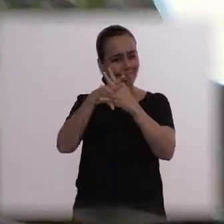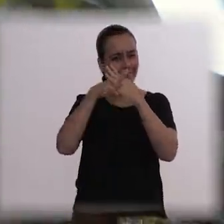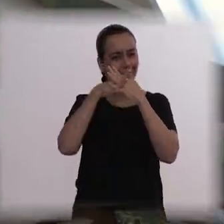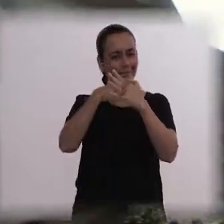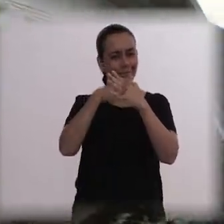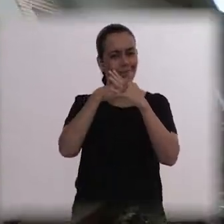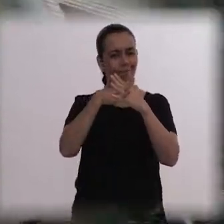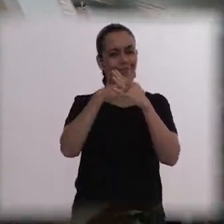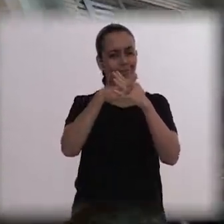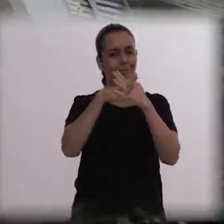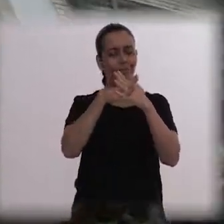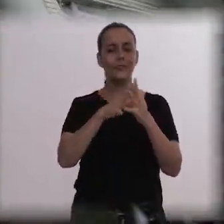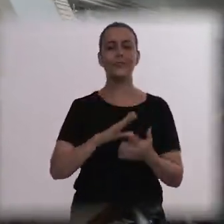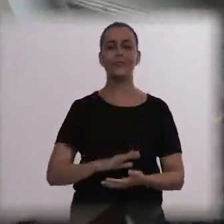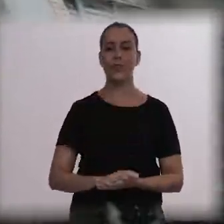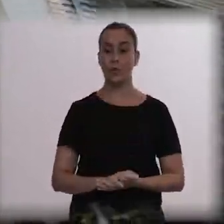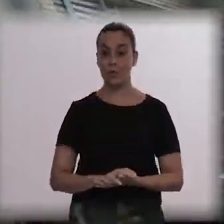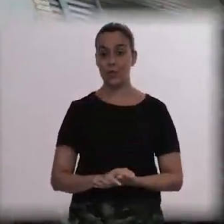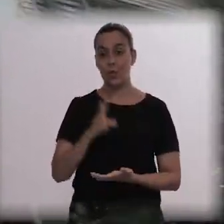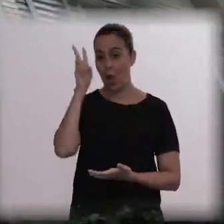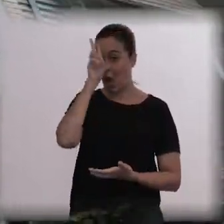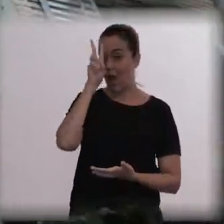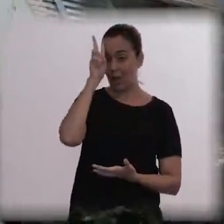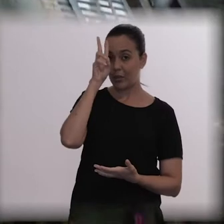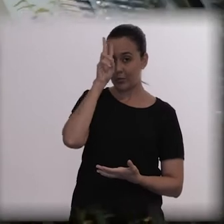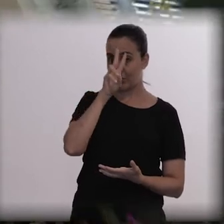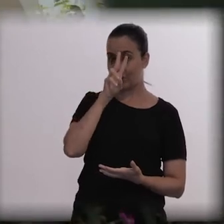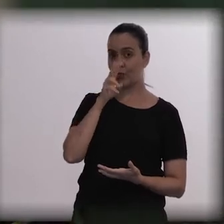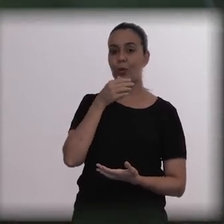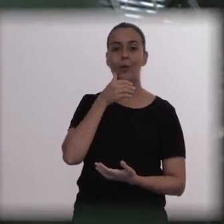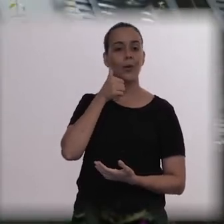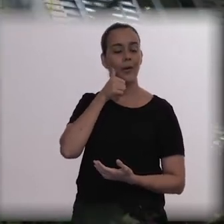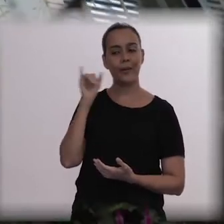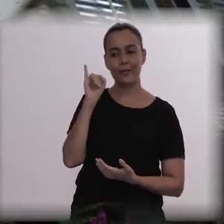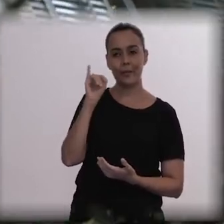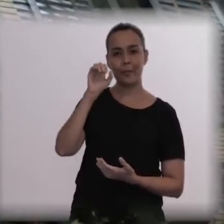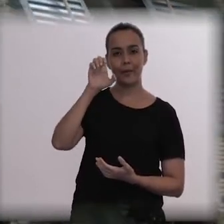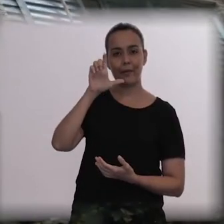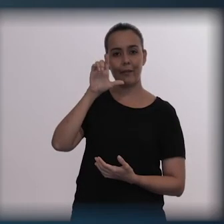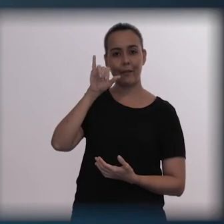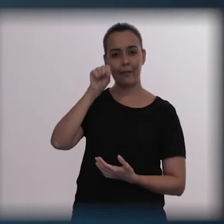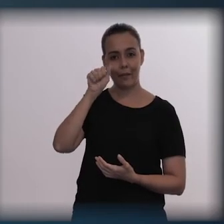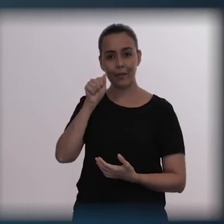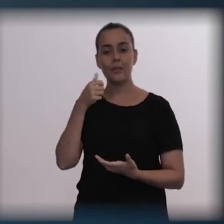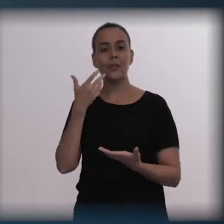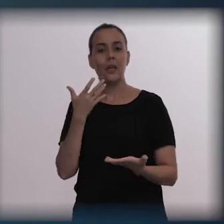In the case of Elisa, I thought it was a very beautiful and touching testimony, I got really emotional